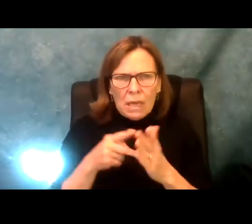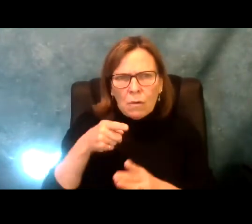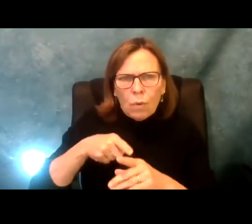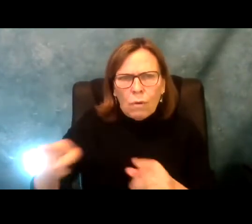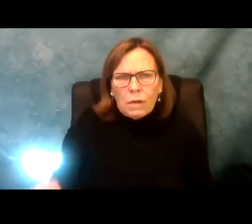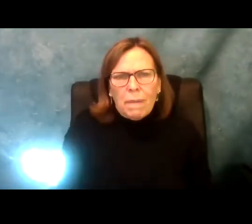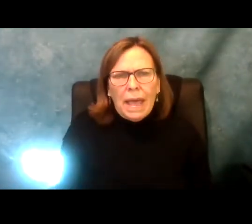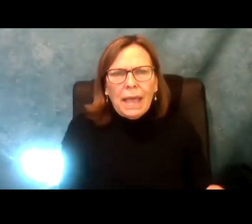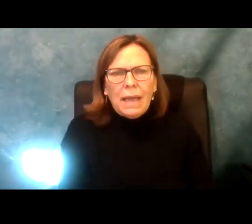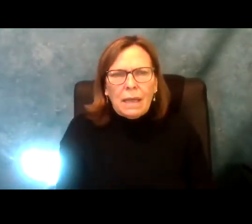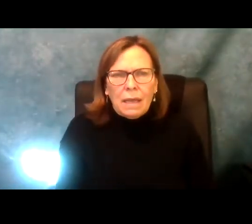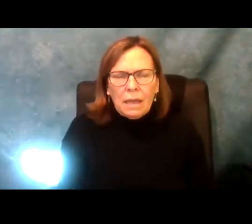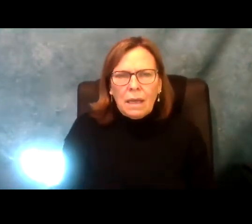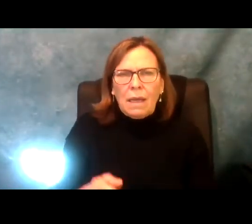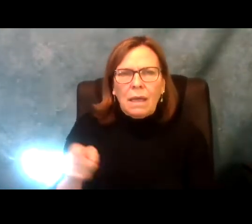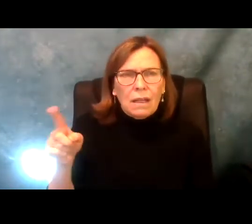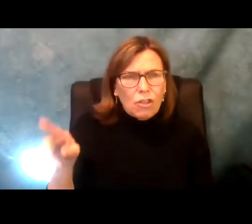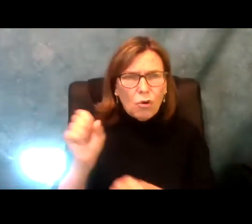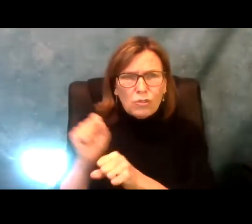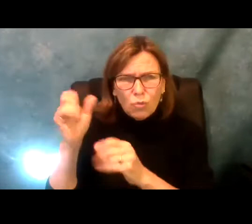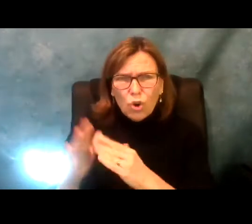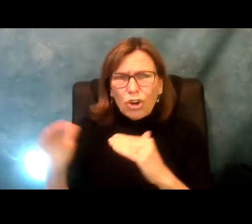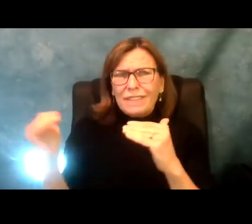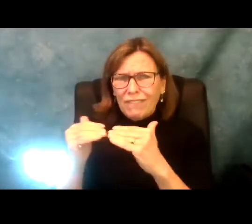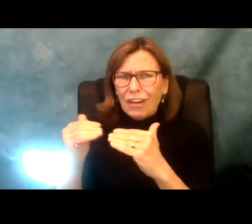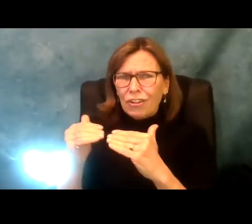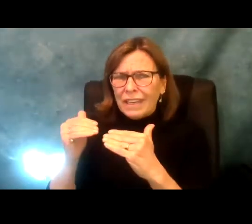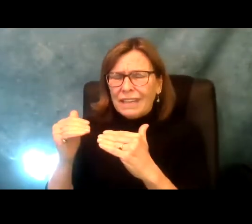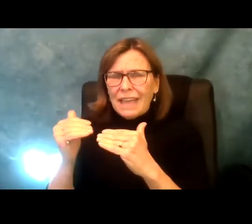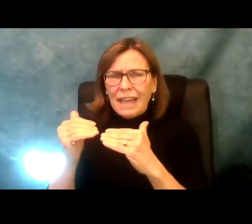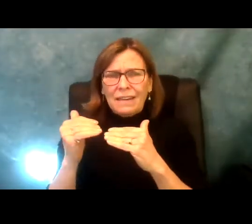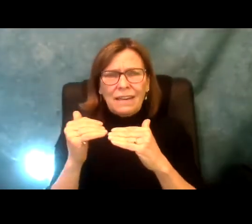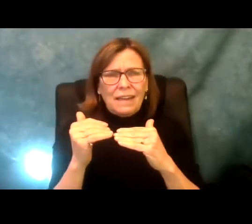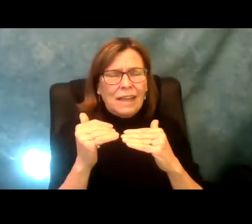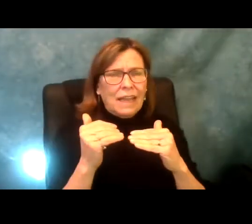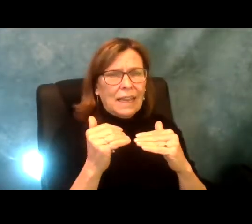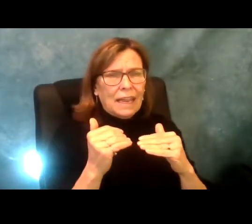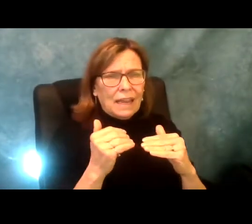for example fair pay for home care. Idea you would pay these workers fairly, means that their lives will be